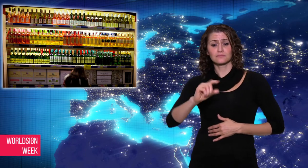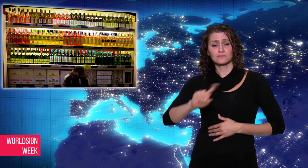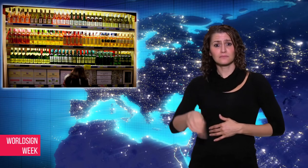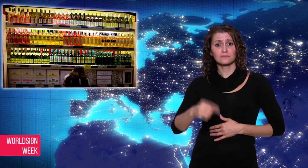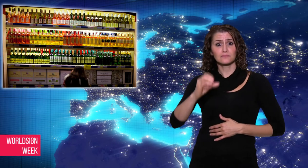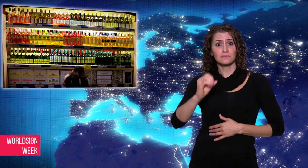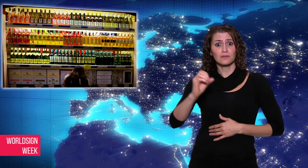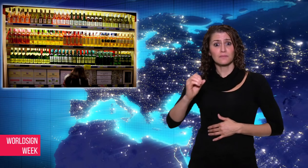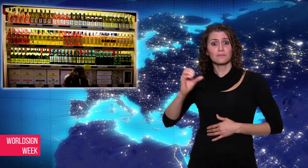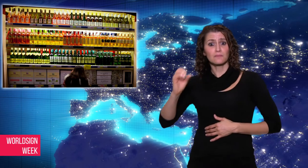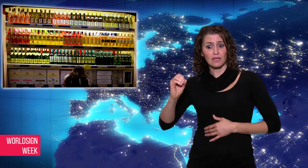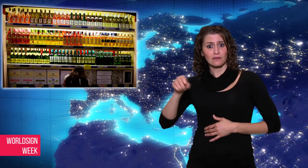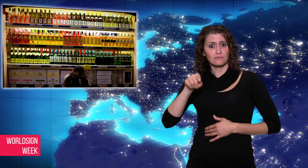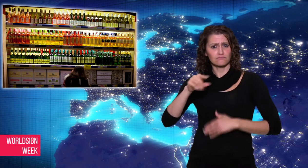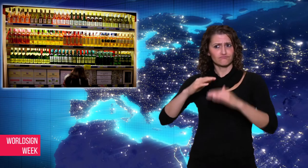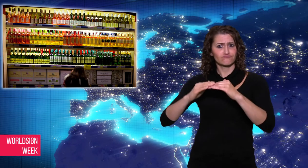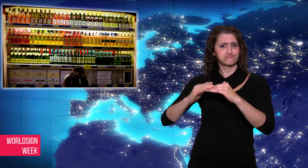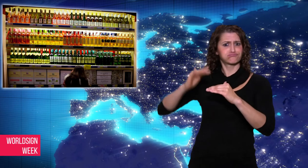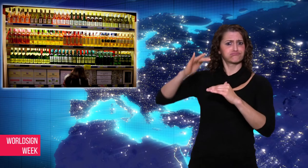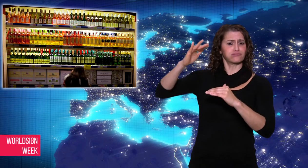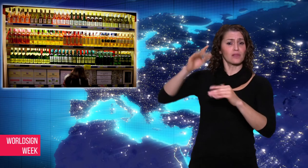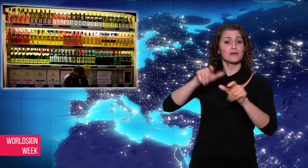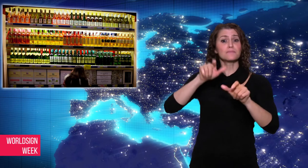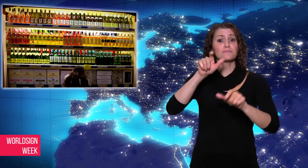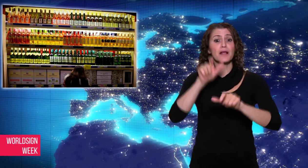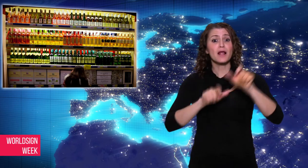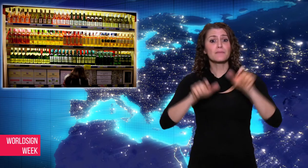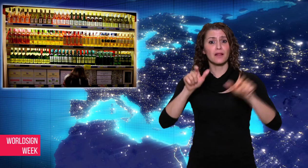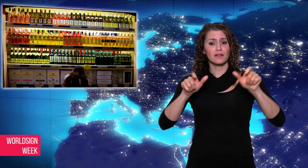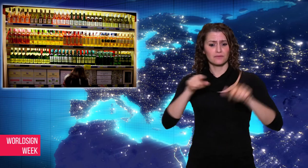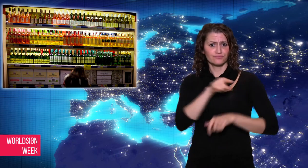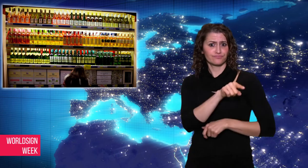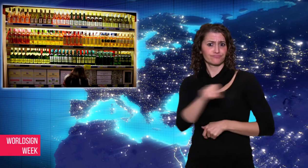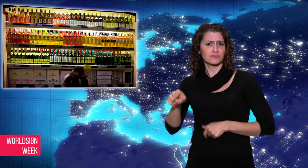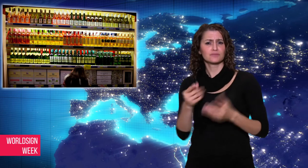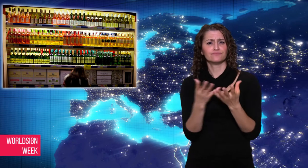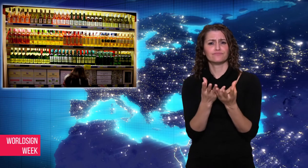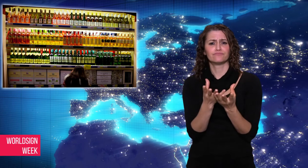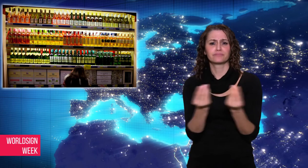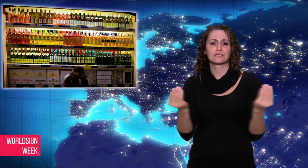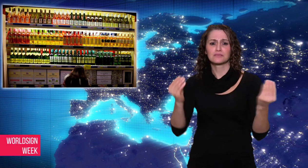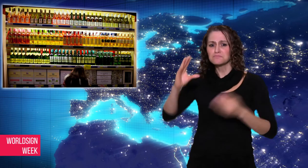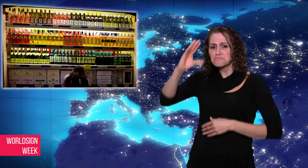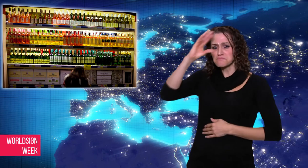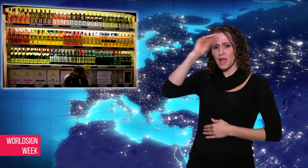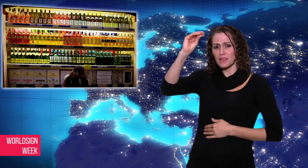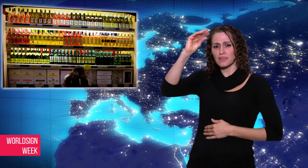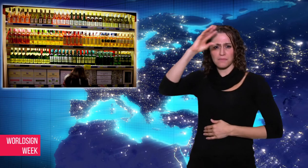million people, mostly men,